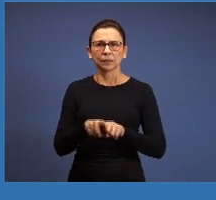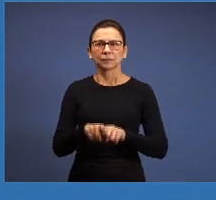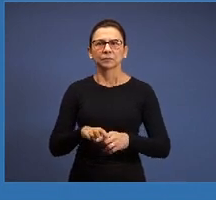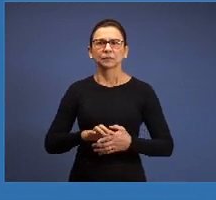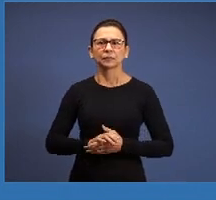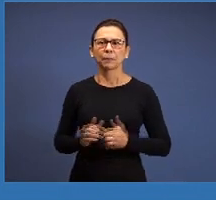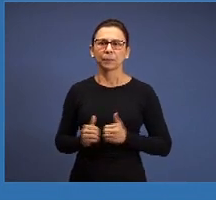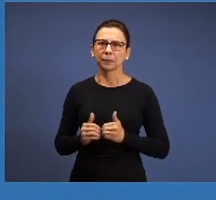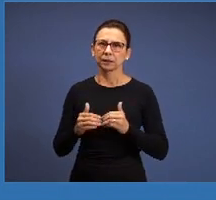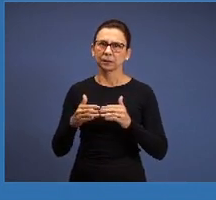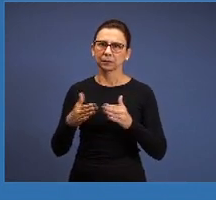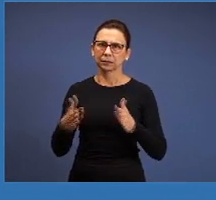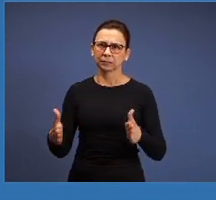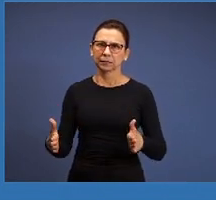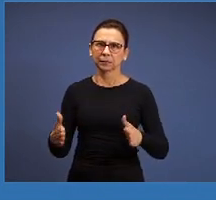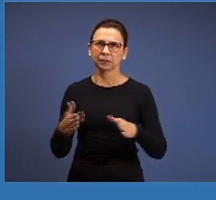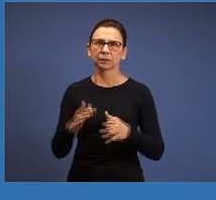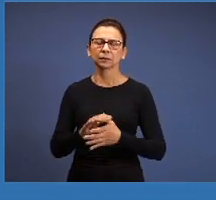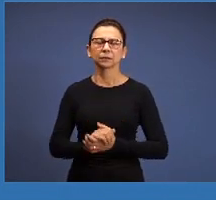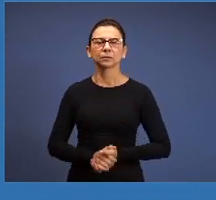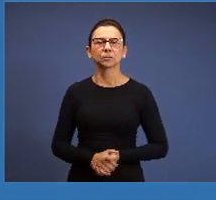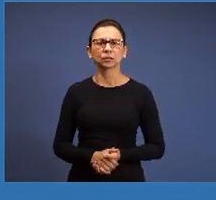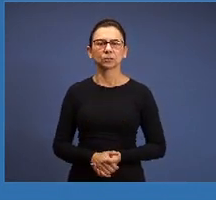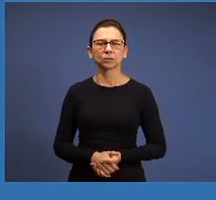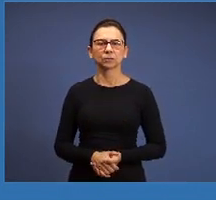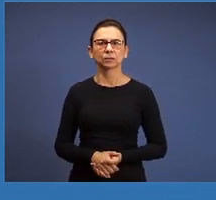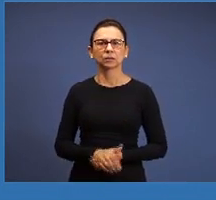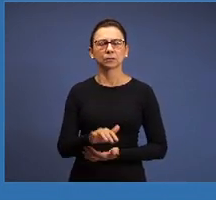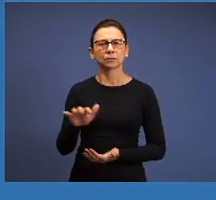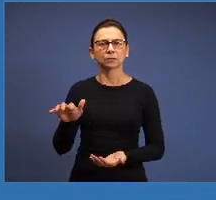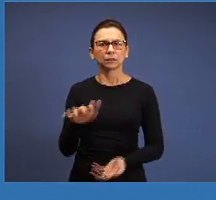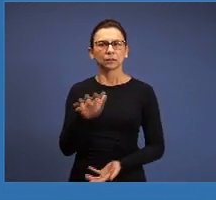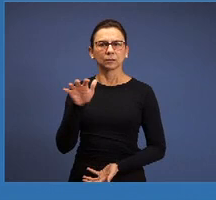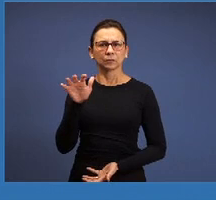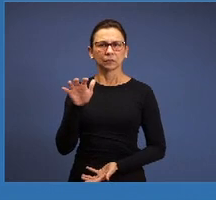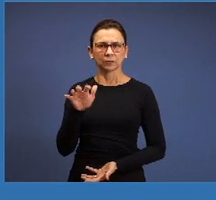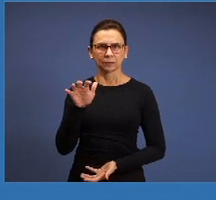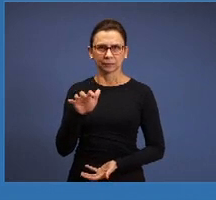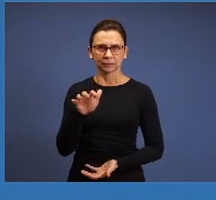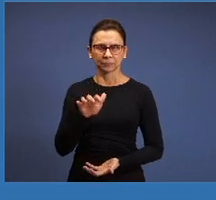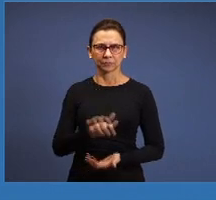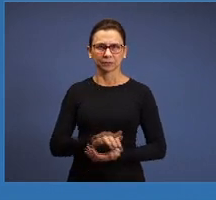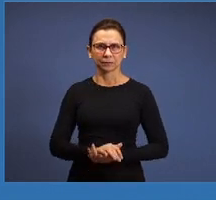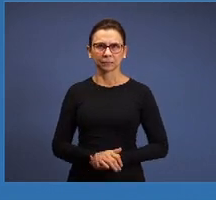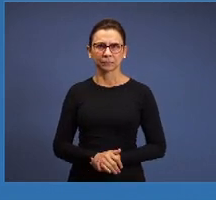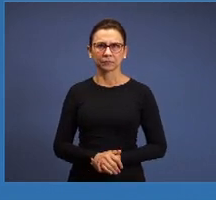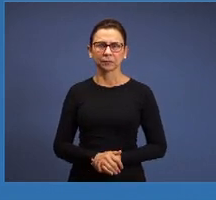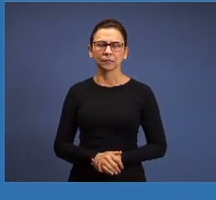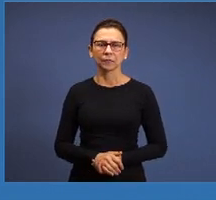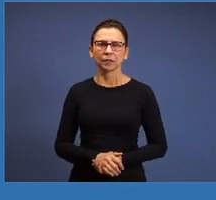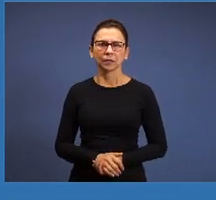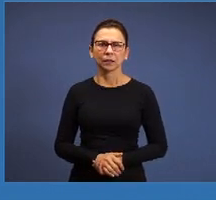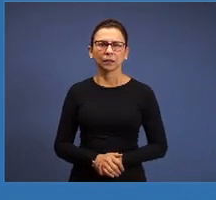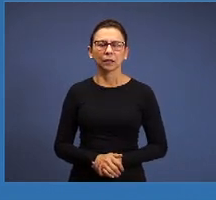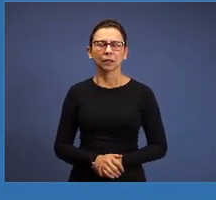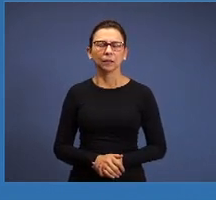we also have connected to us throughout broadcast, at 5th period, as on beginners,